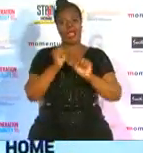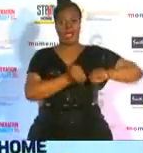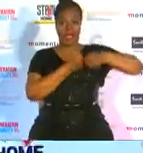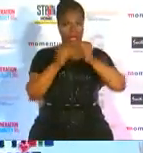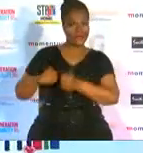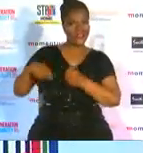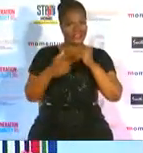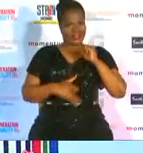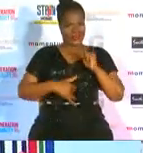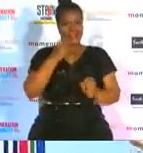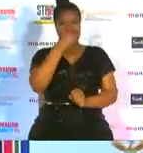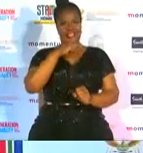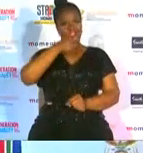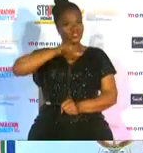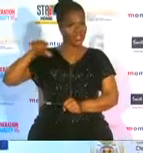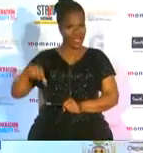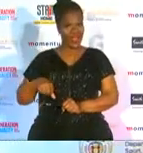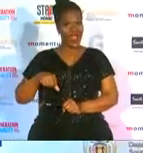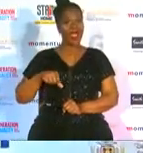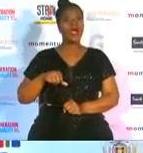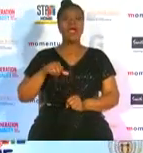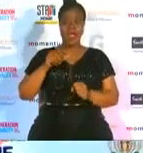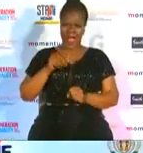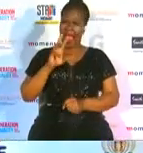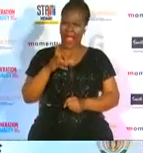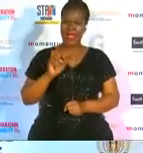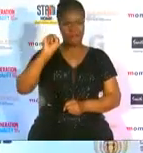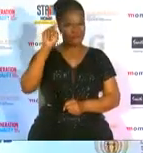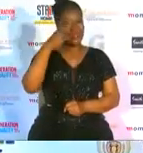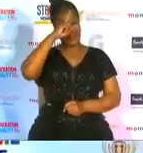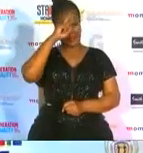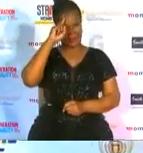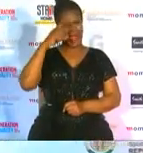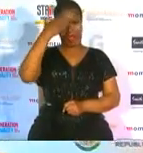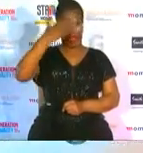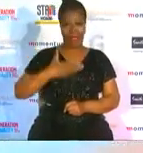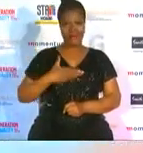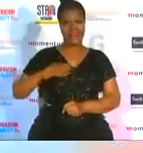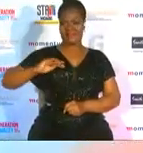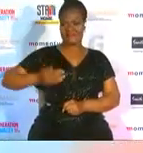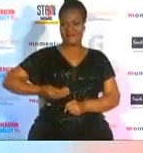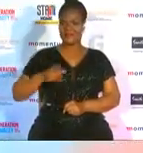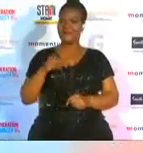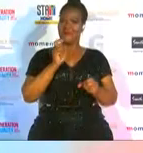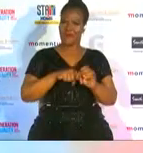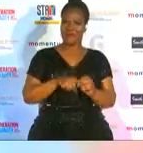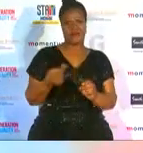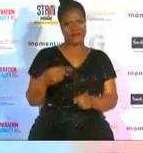in china she became the first black african female to qualify for this event